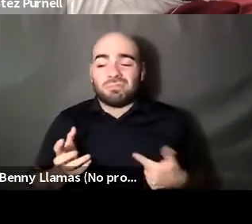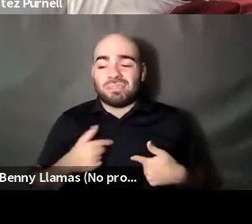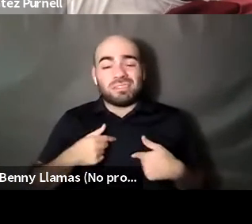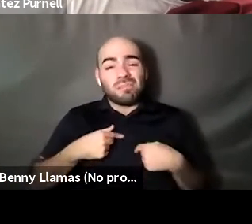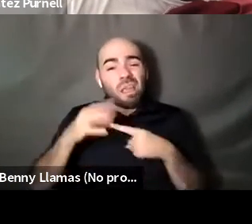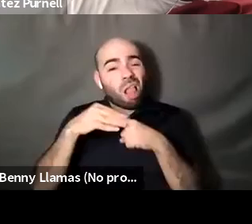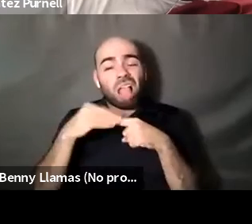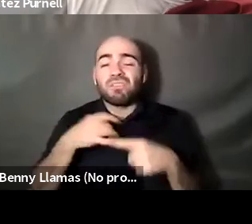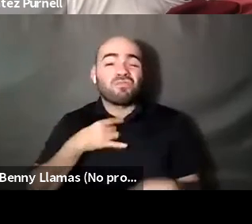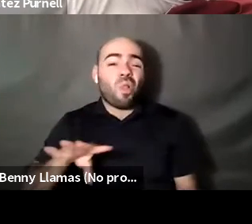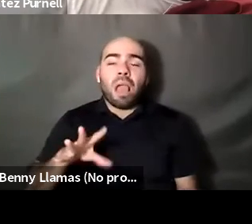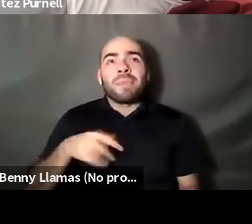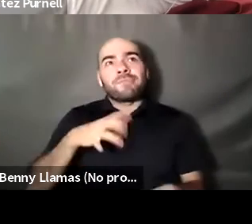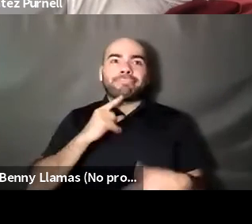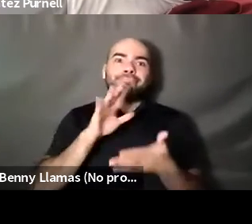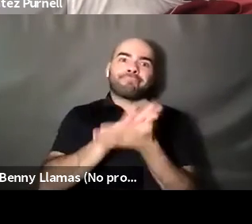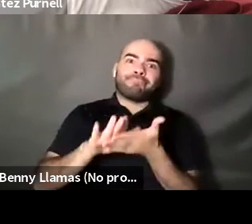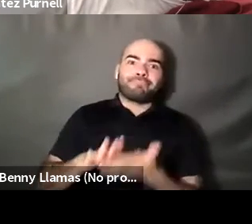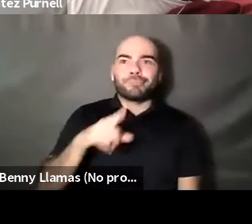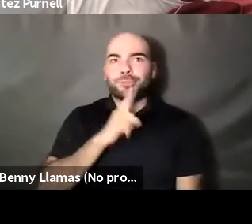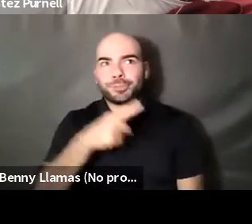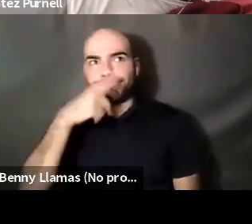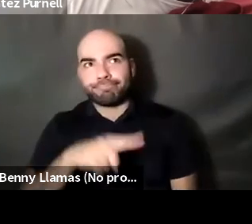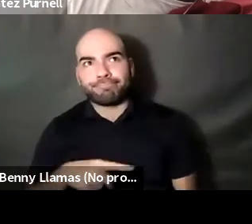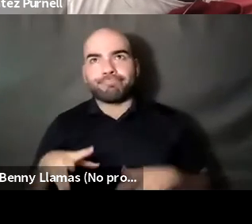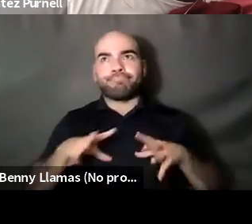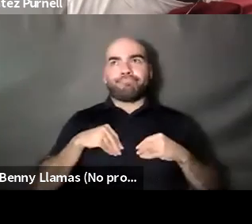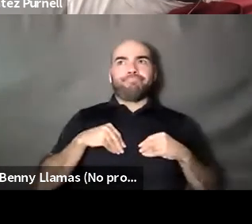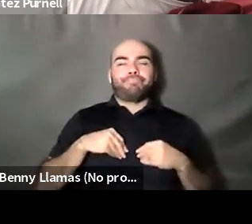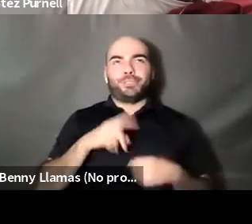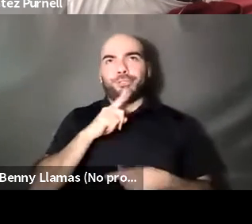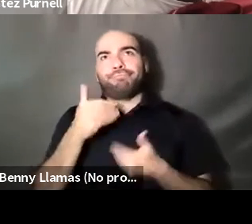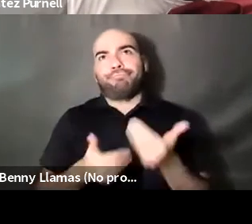Kokumo: But like Brontez Purnell: I don't like it. And I don't have to like it. And also, I'm just always like, what, like